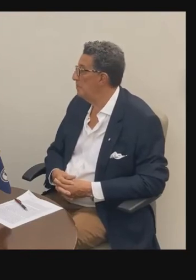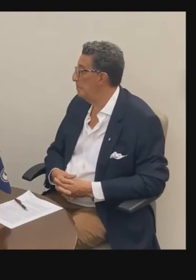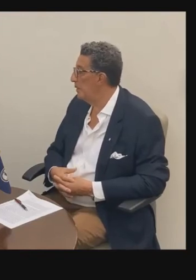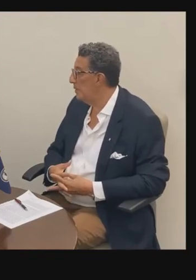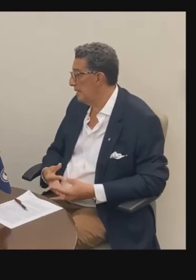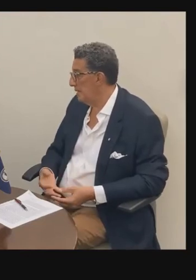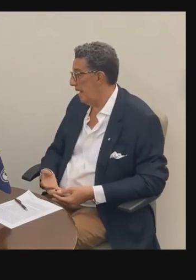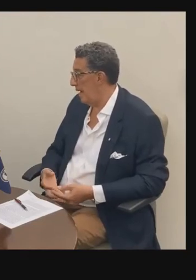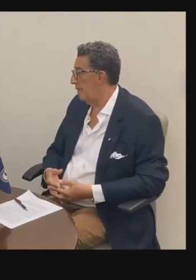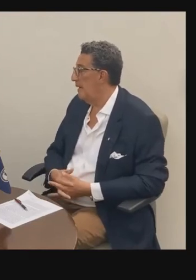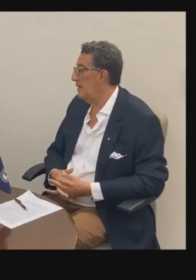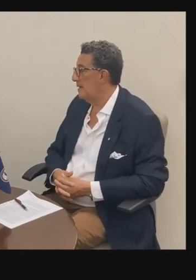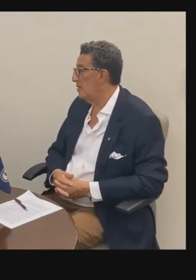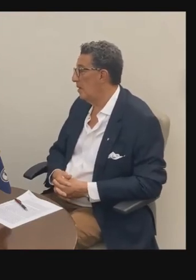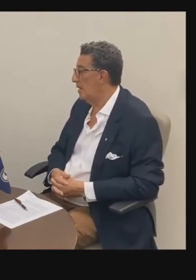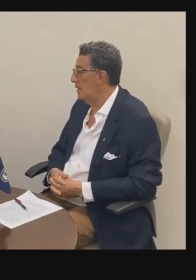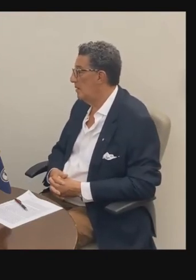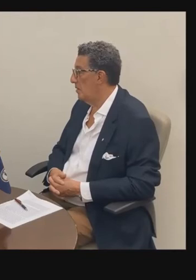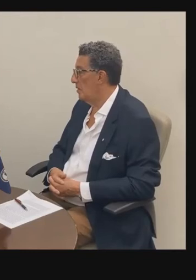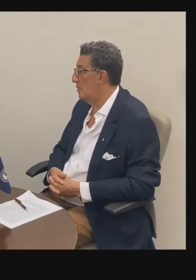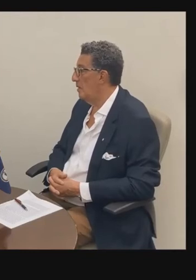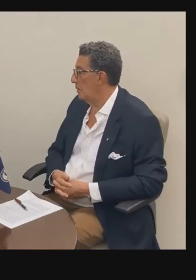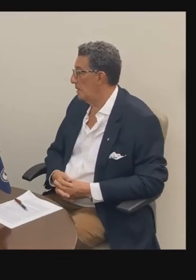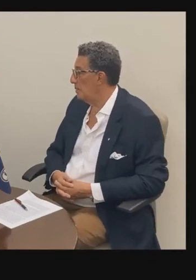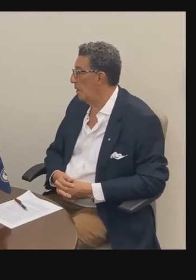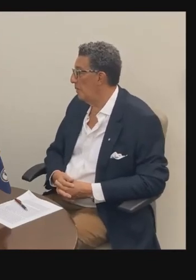internship without actual students in the program. And in